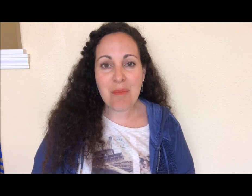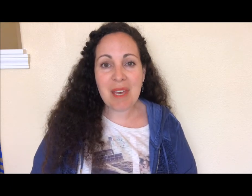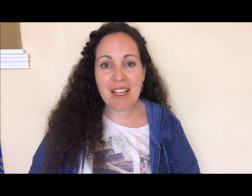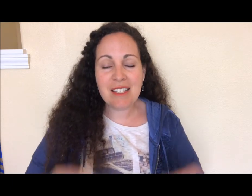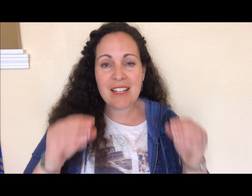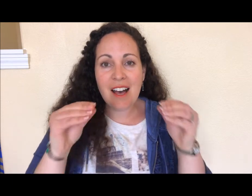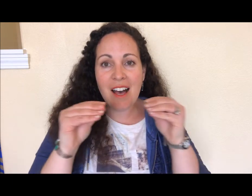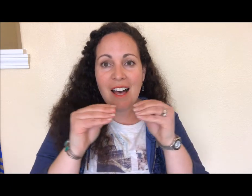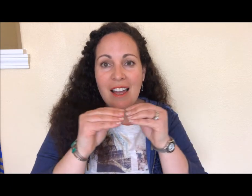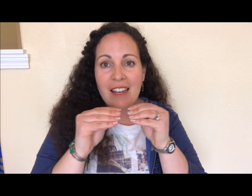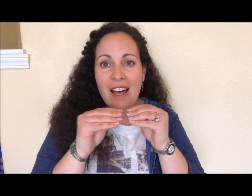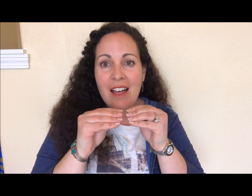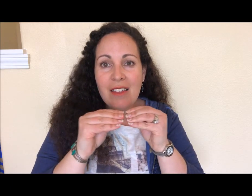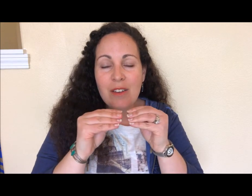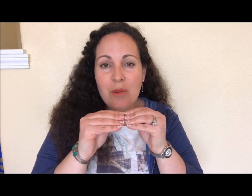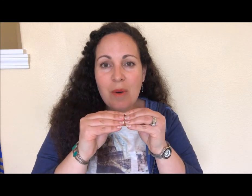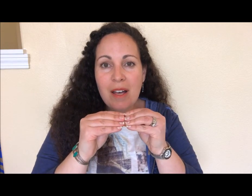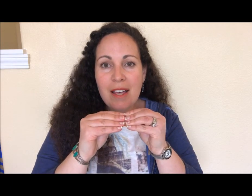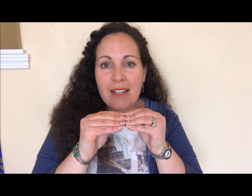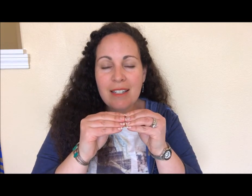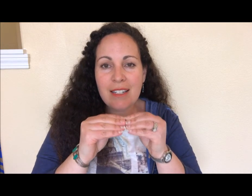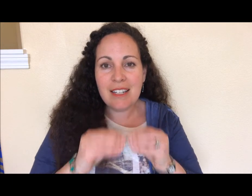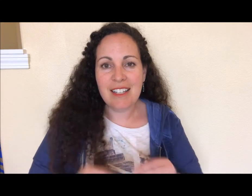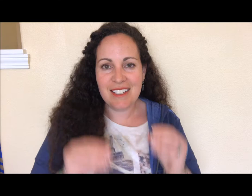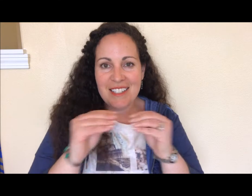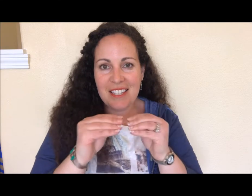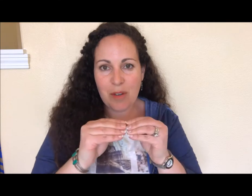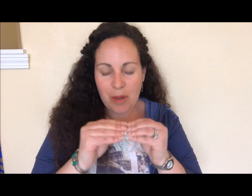picked another one. Let's sing that one